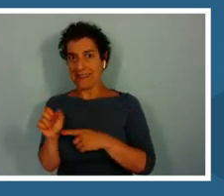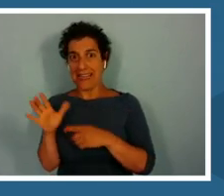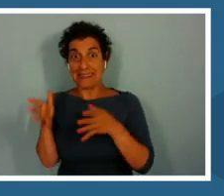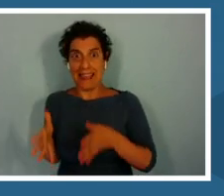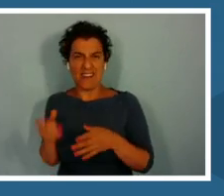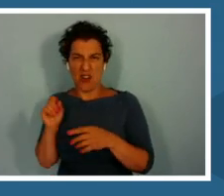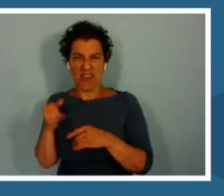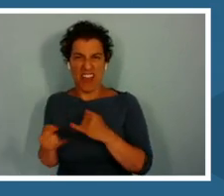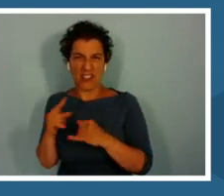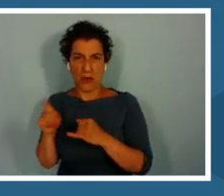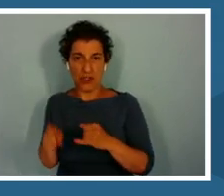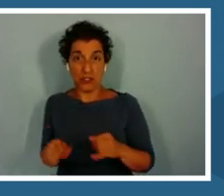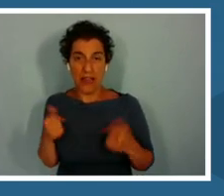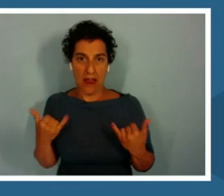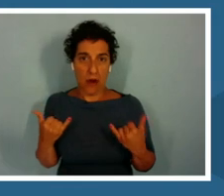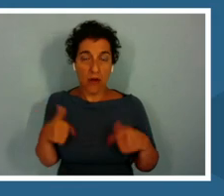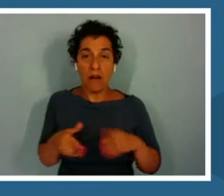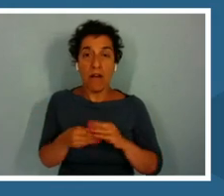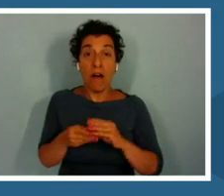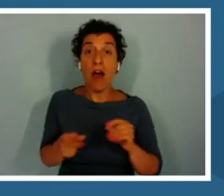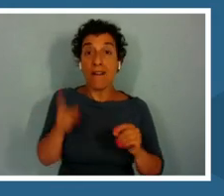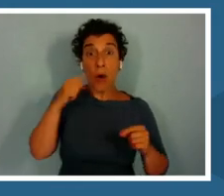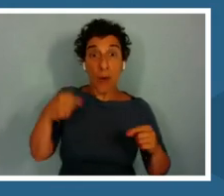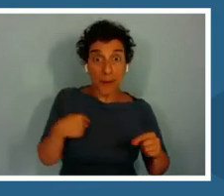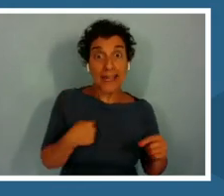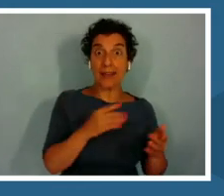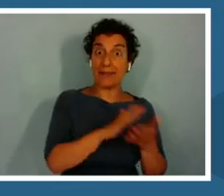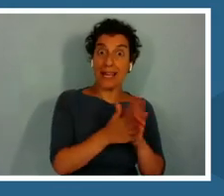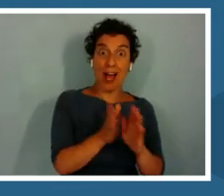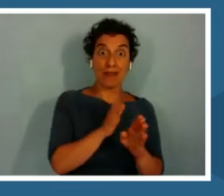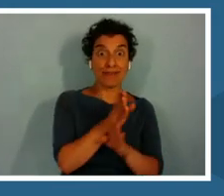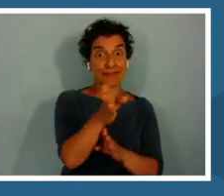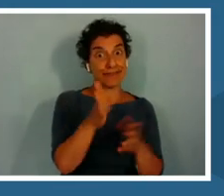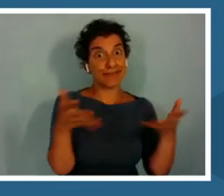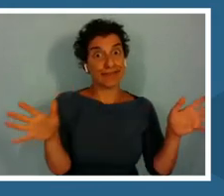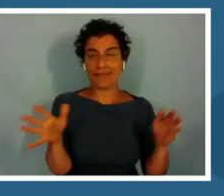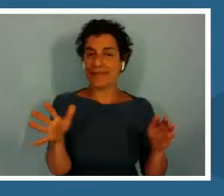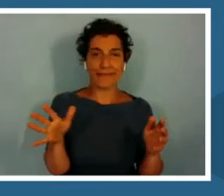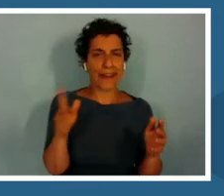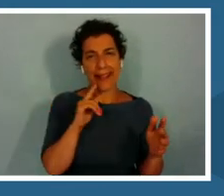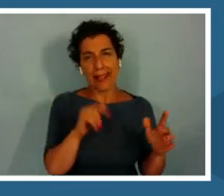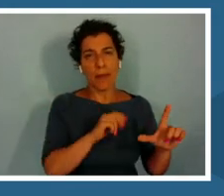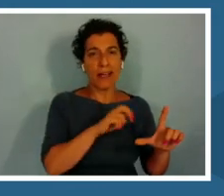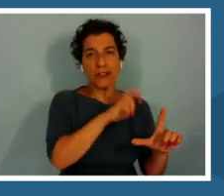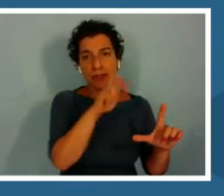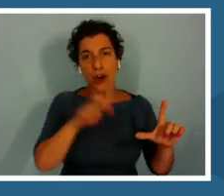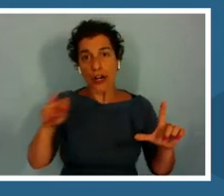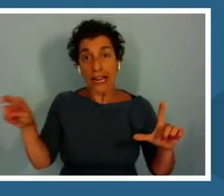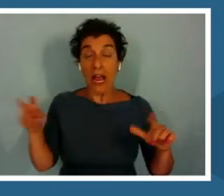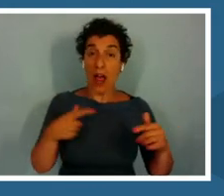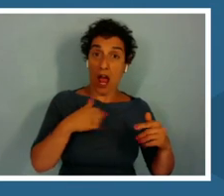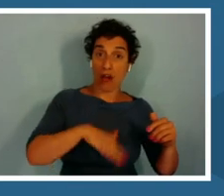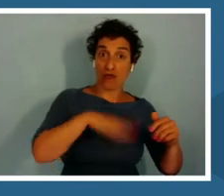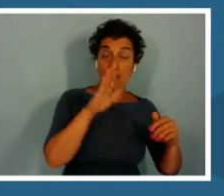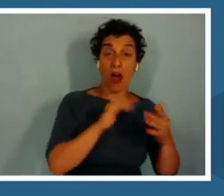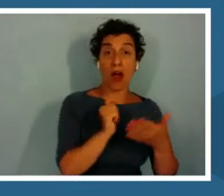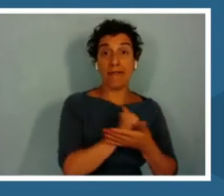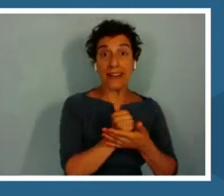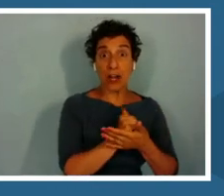For me, it wasn't a straight shot. It was a very winding curve. When I grew up playing video games, the career didn't exist.